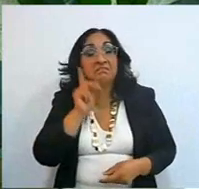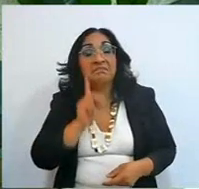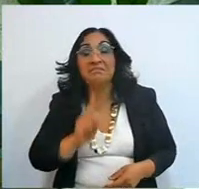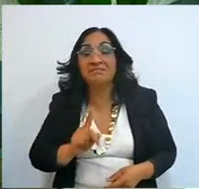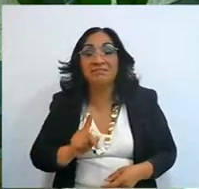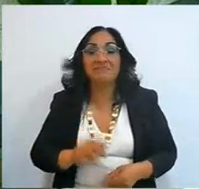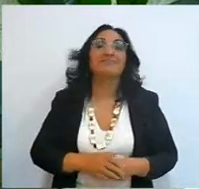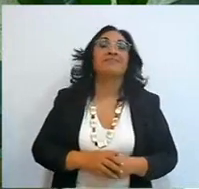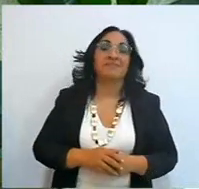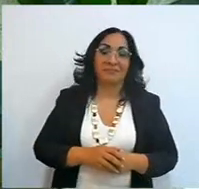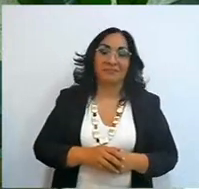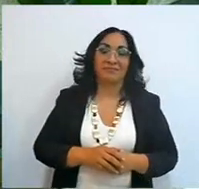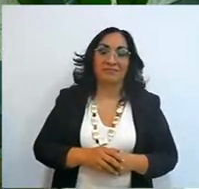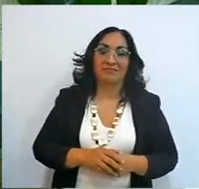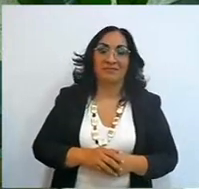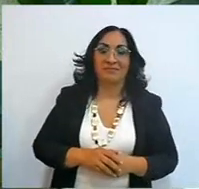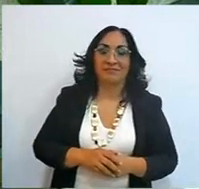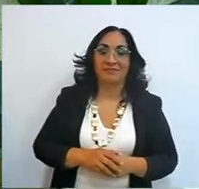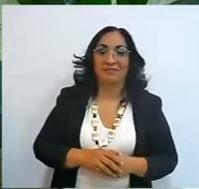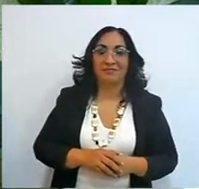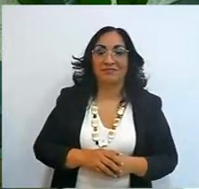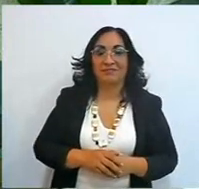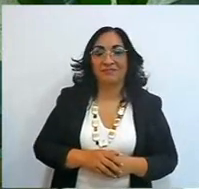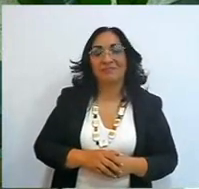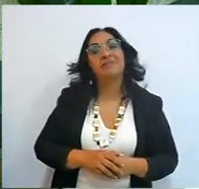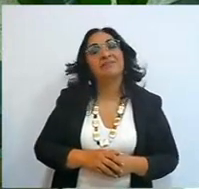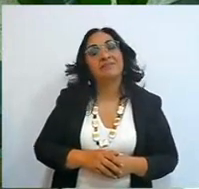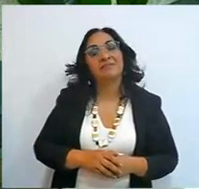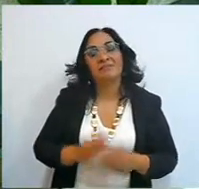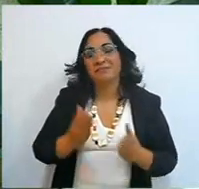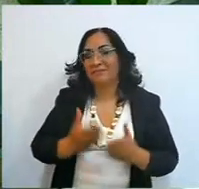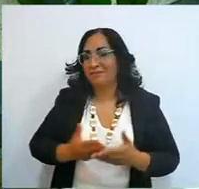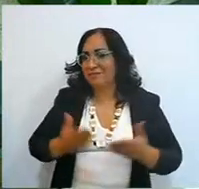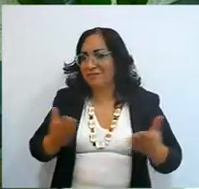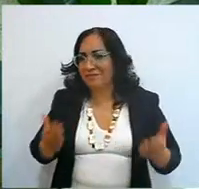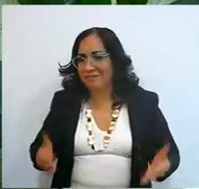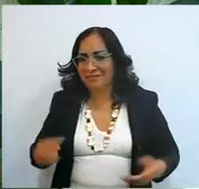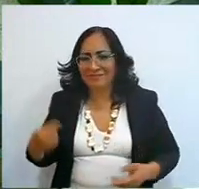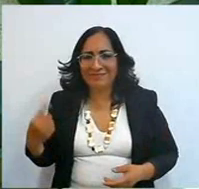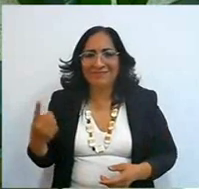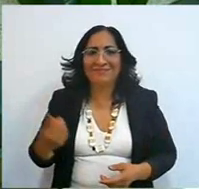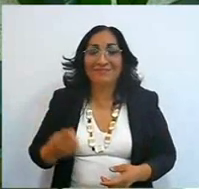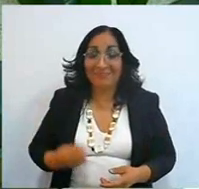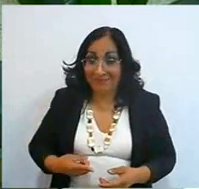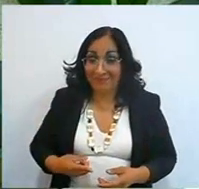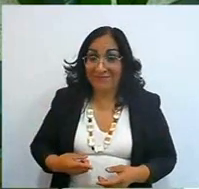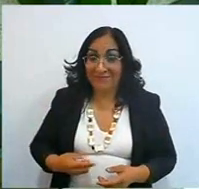You are no longer a man, you are a man, a man of God, you are no longer just any woman, you are a woman of God,